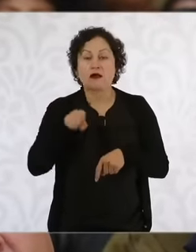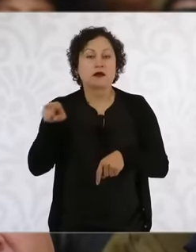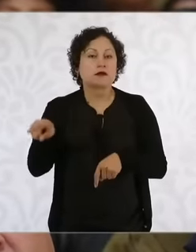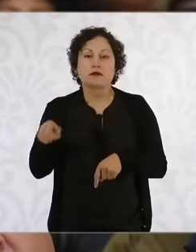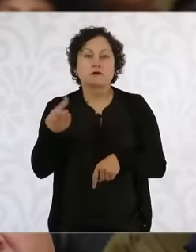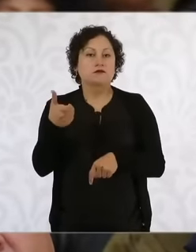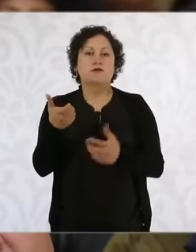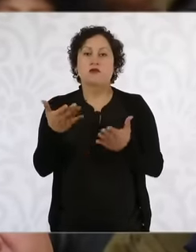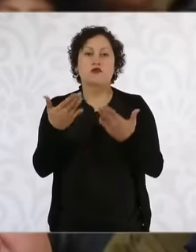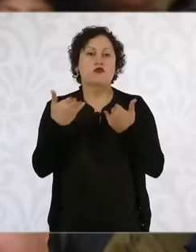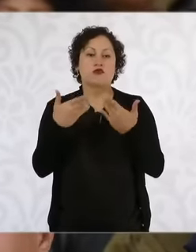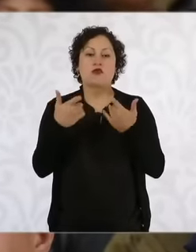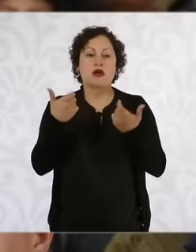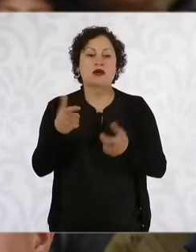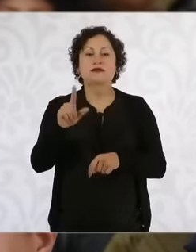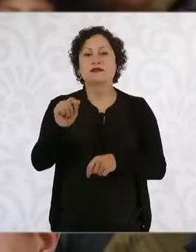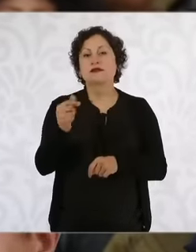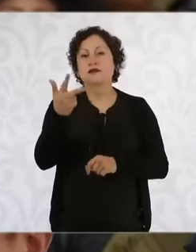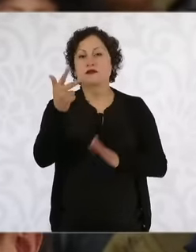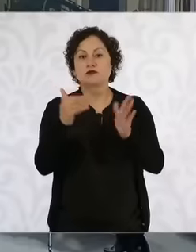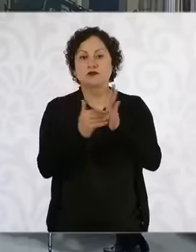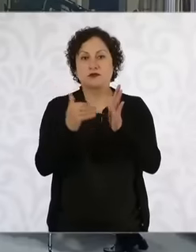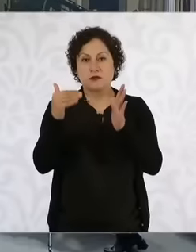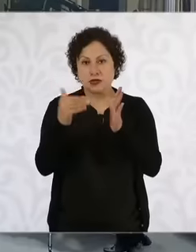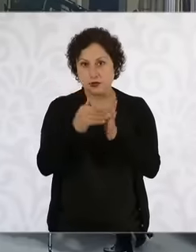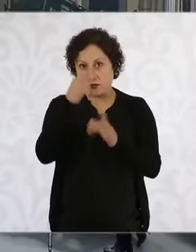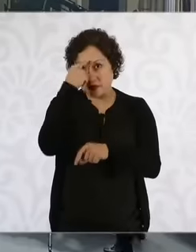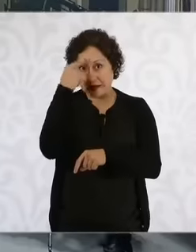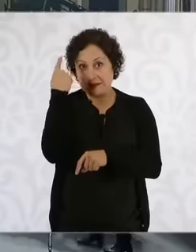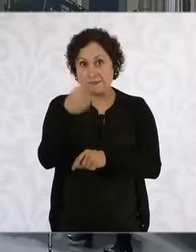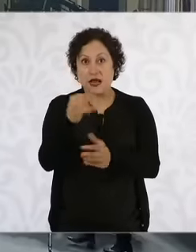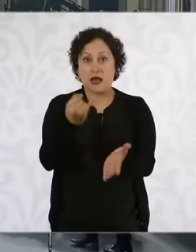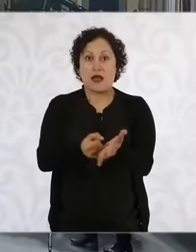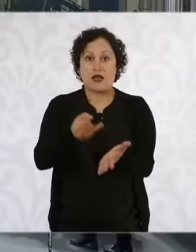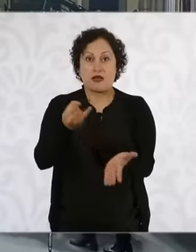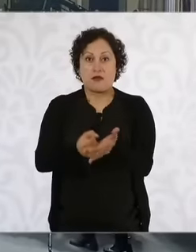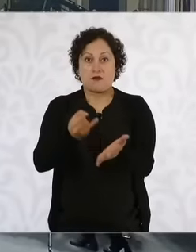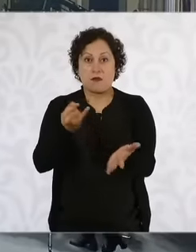million not 78 million pesos that Mexico City asks them for in taxes and